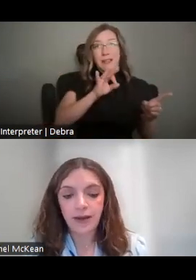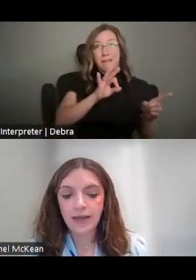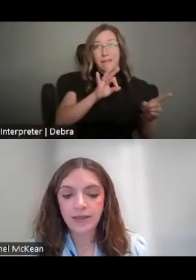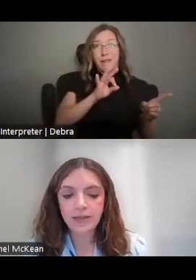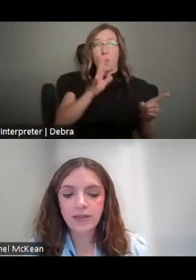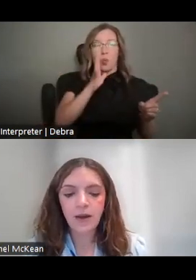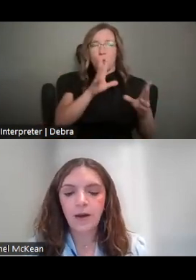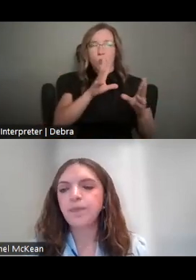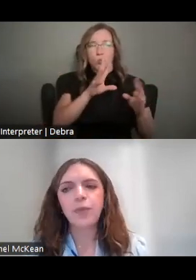GUIDANCE.